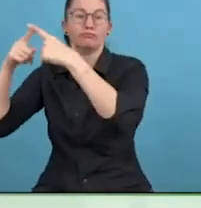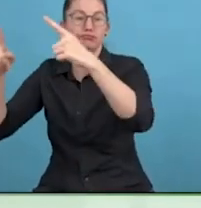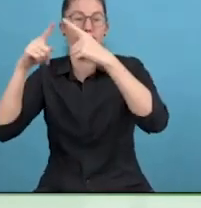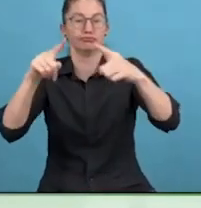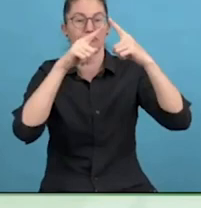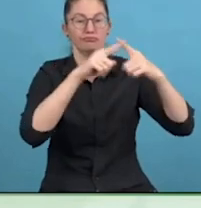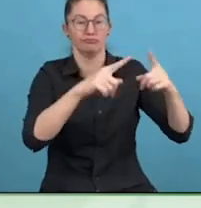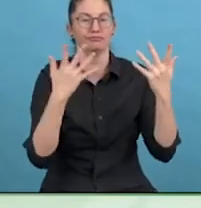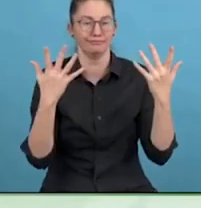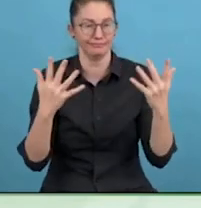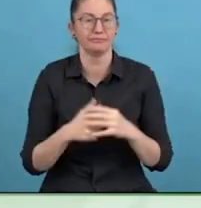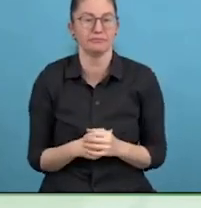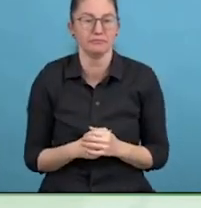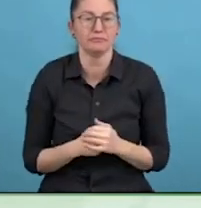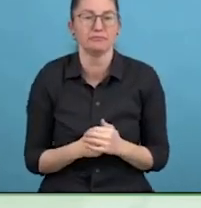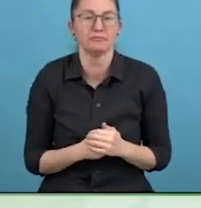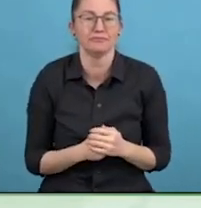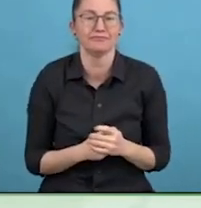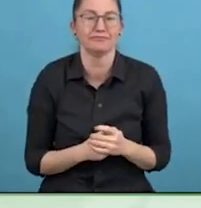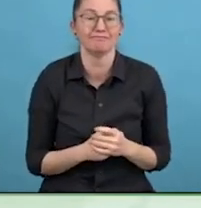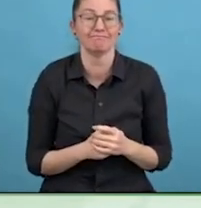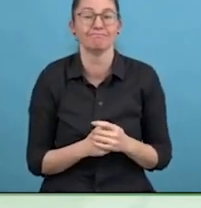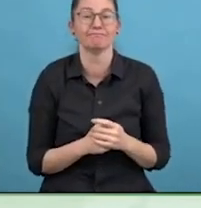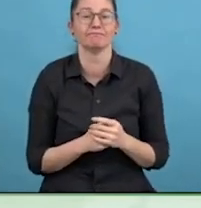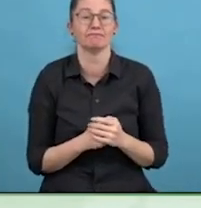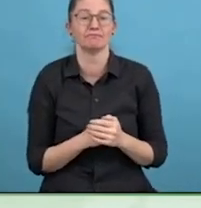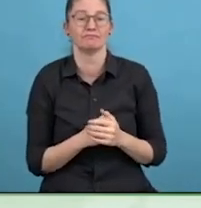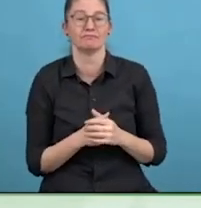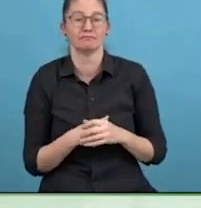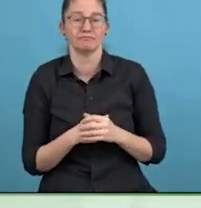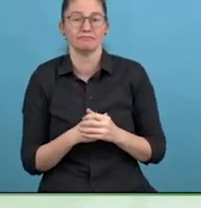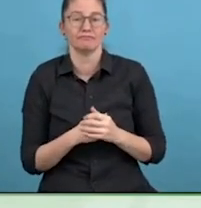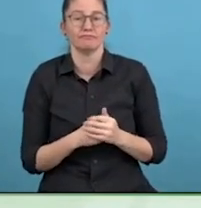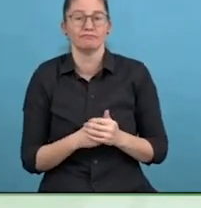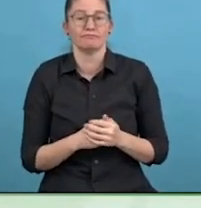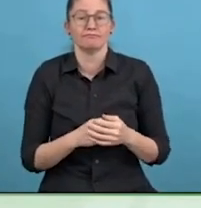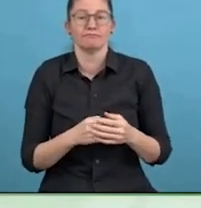is horrible to say it, growing segment of the disability community.